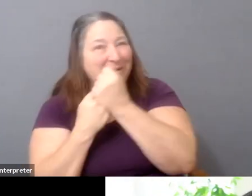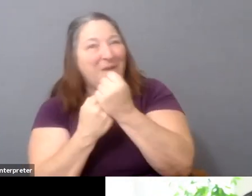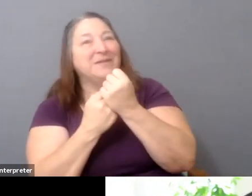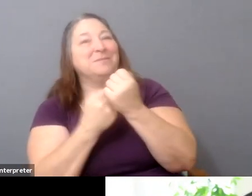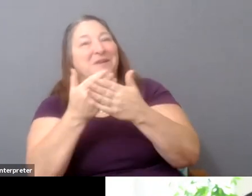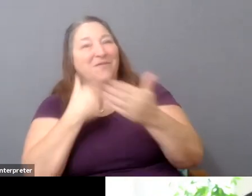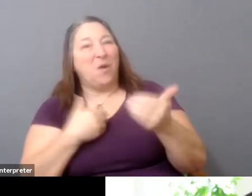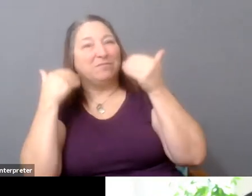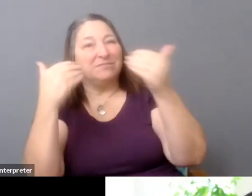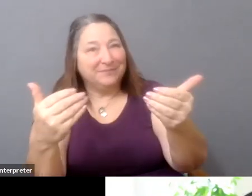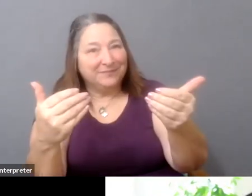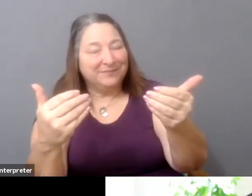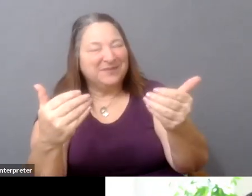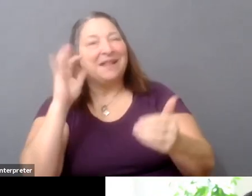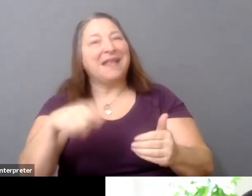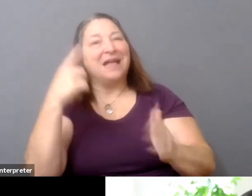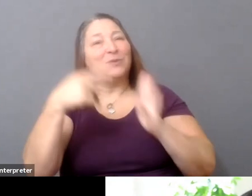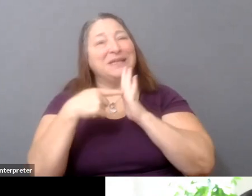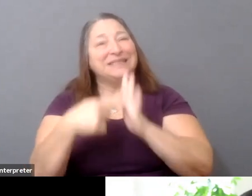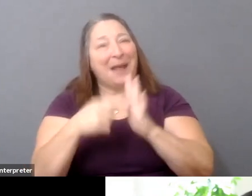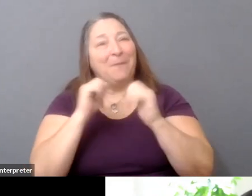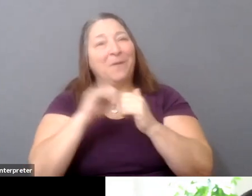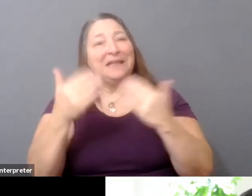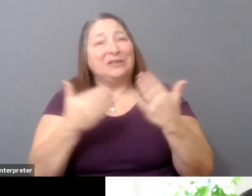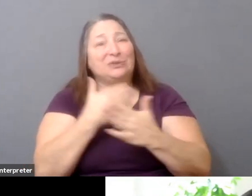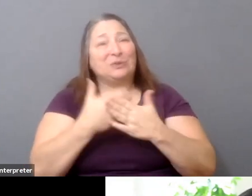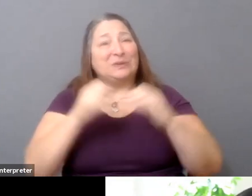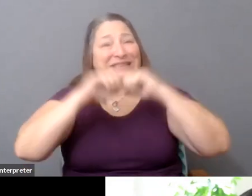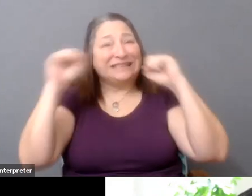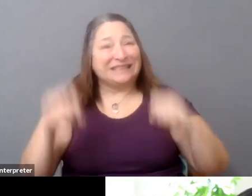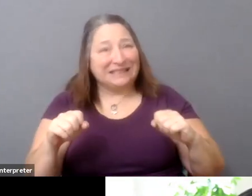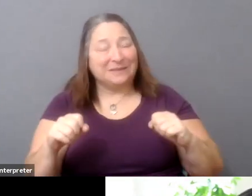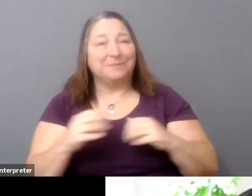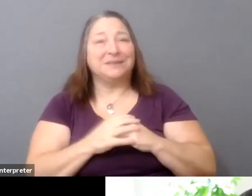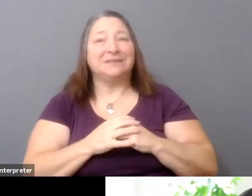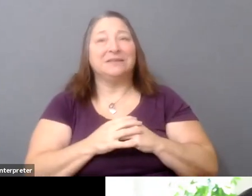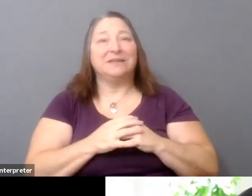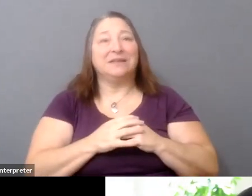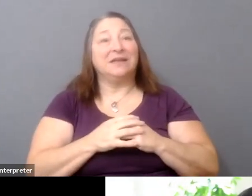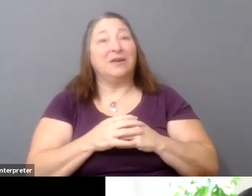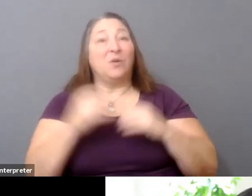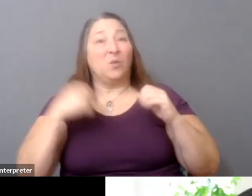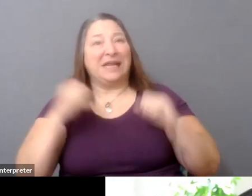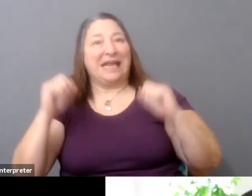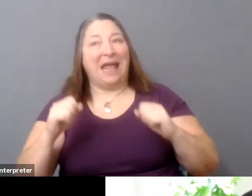that with these new systems, with the ability to kind of build networks that are relevant to you,